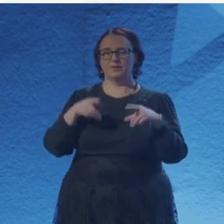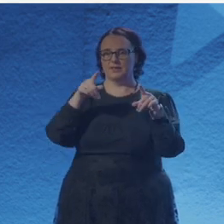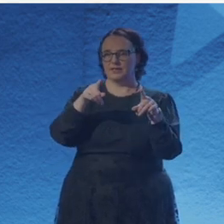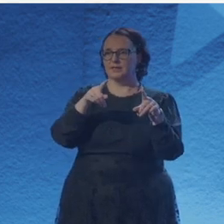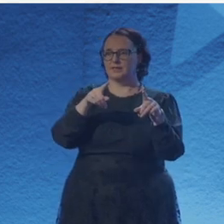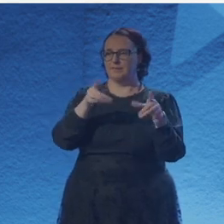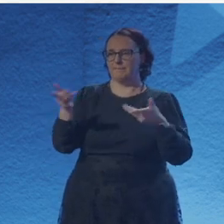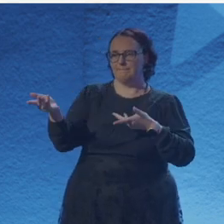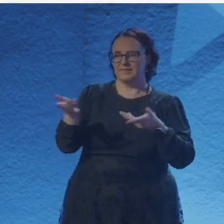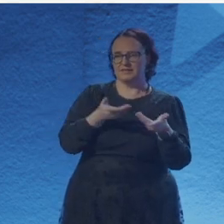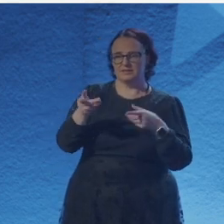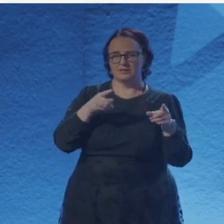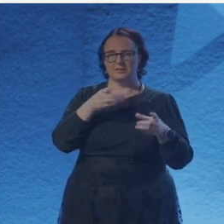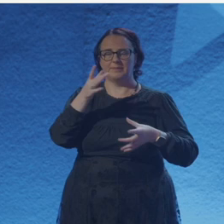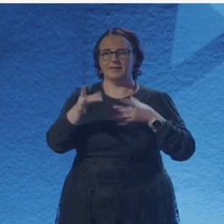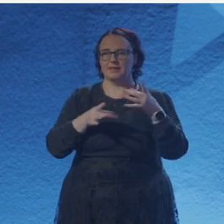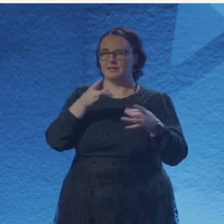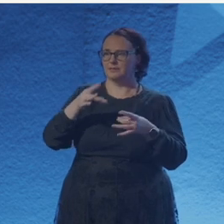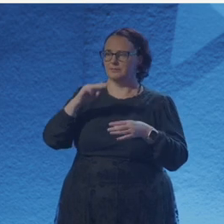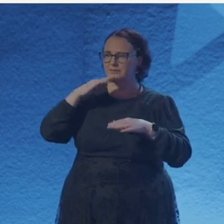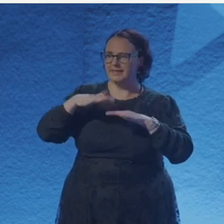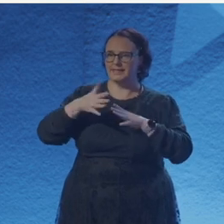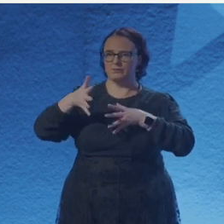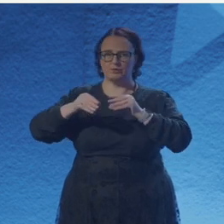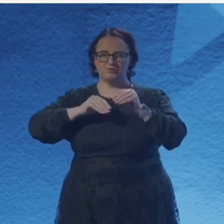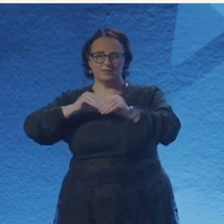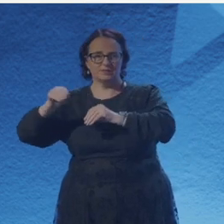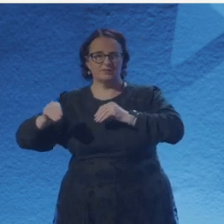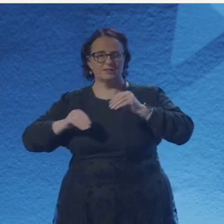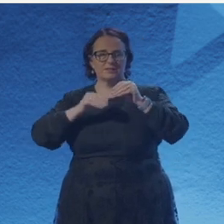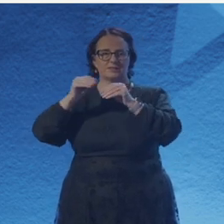And then I got a poem for you about life, because at the end of the day, they kind of all come to the same thing.